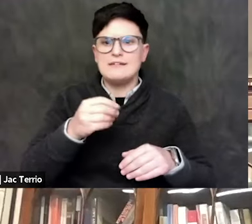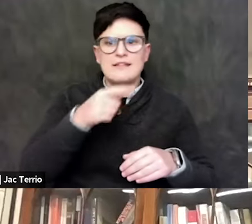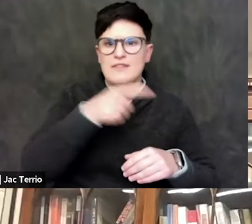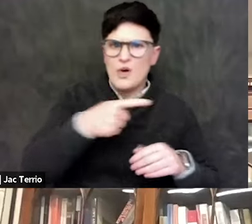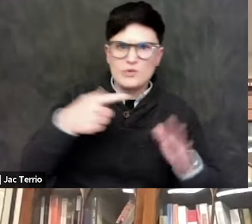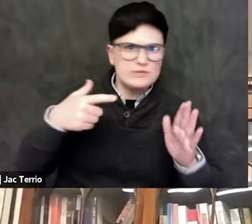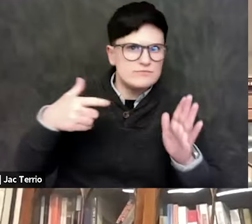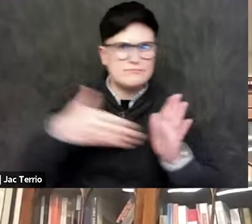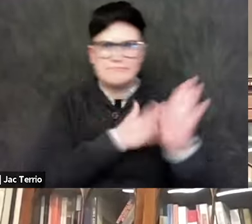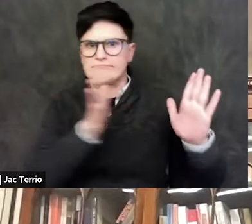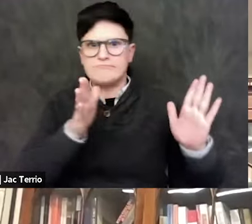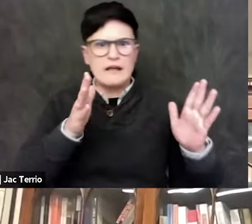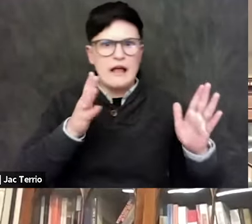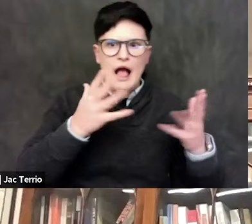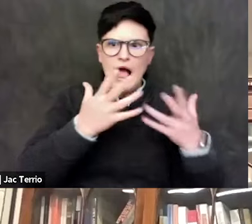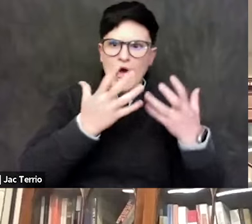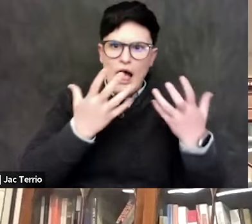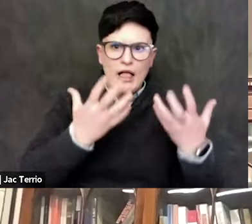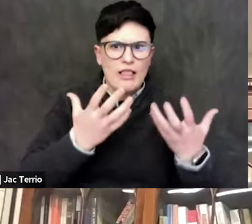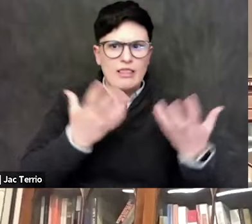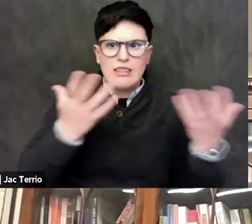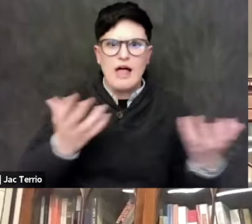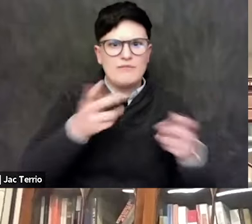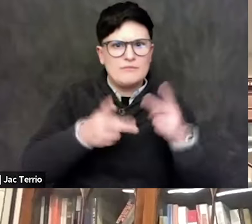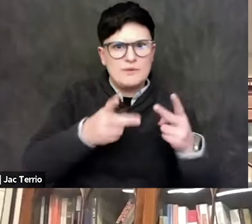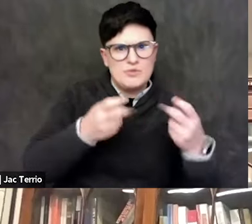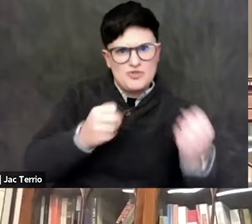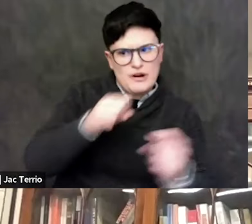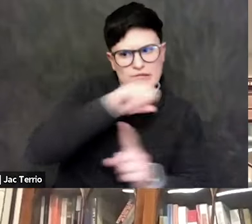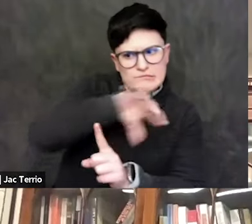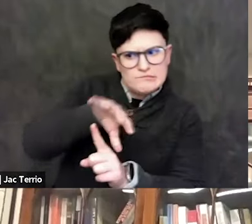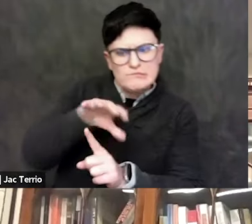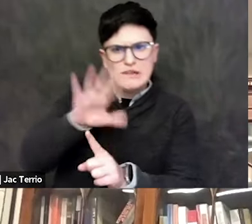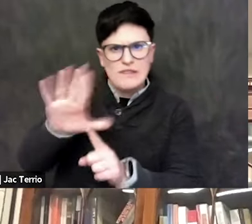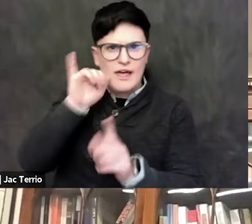so people don't hire them. What would you... Do you think that was an overreaction